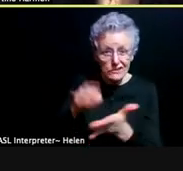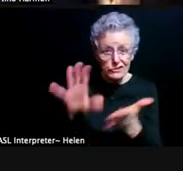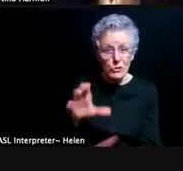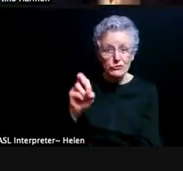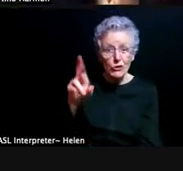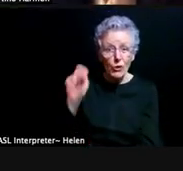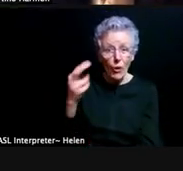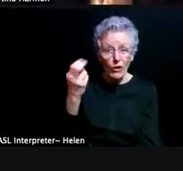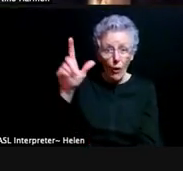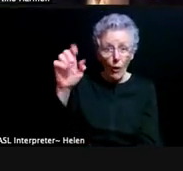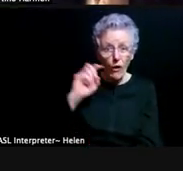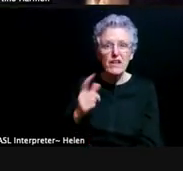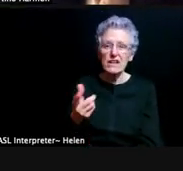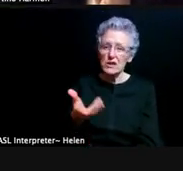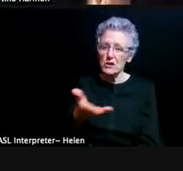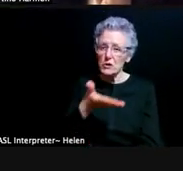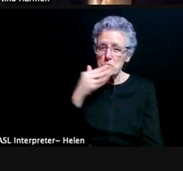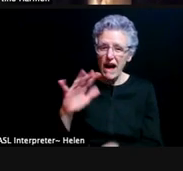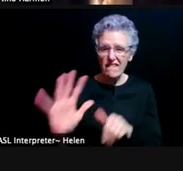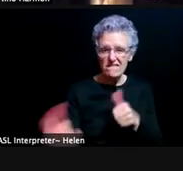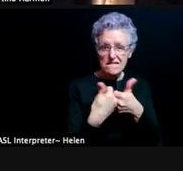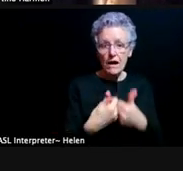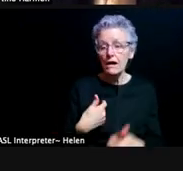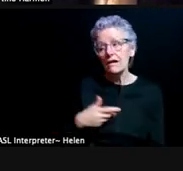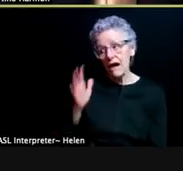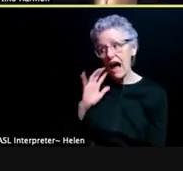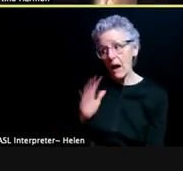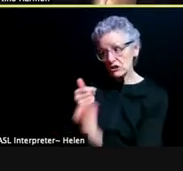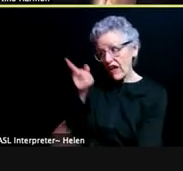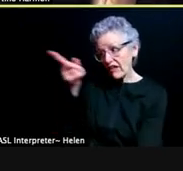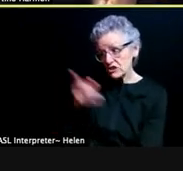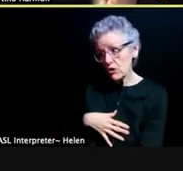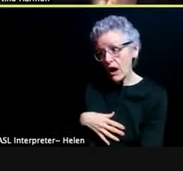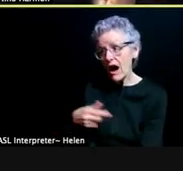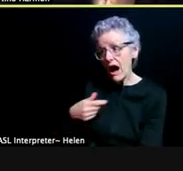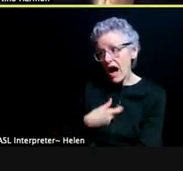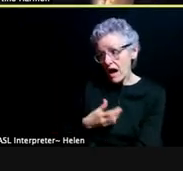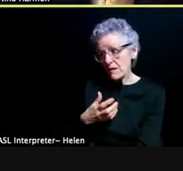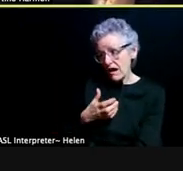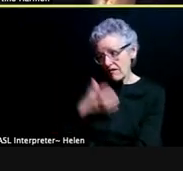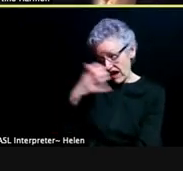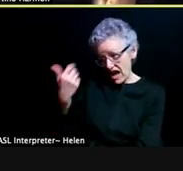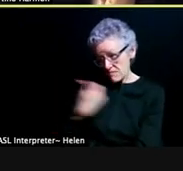I don't know, I might take you up on that. Well, let's do that. - I'm a Cornhole fan too. Let's do that, let's do that.